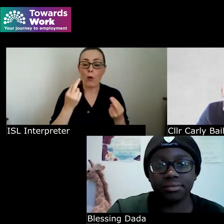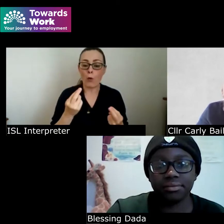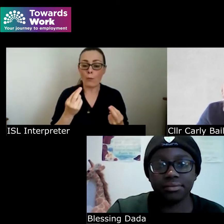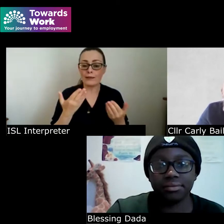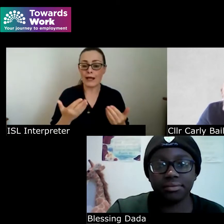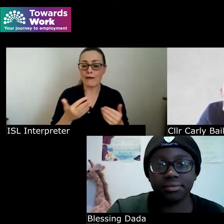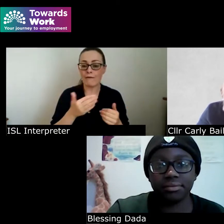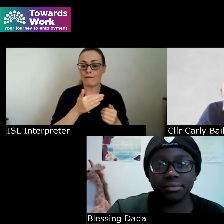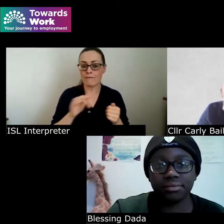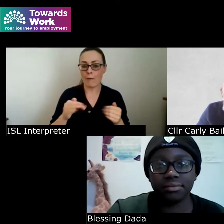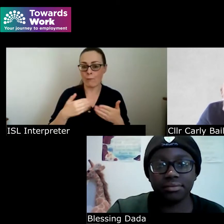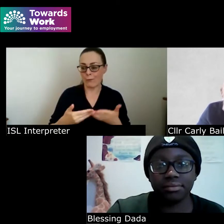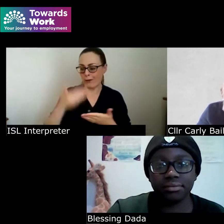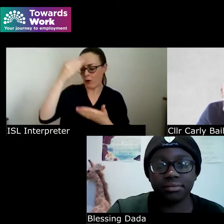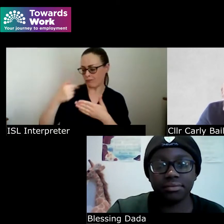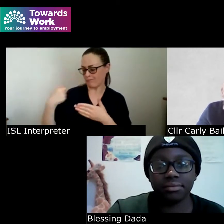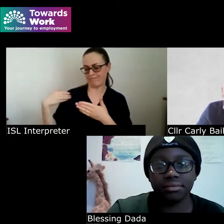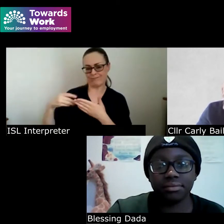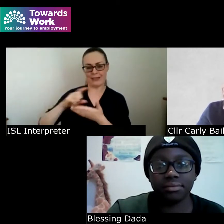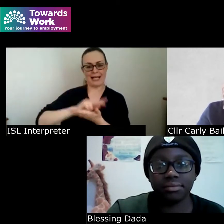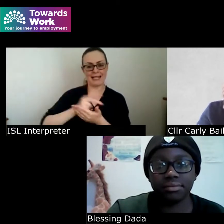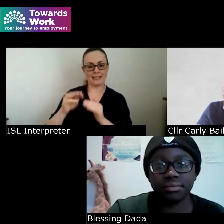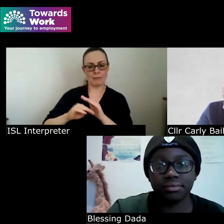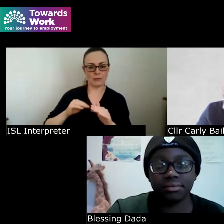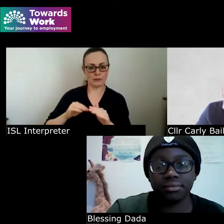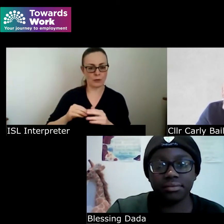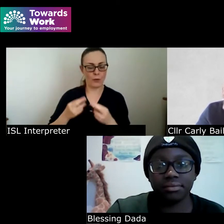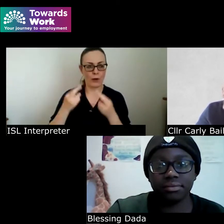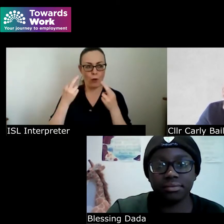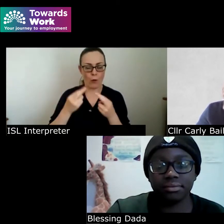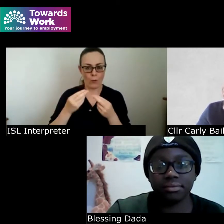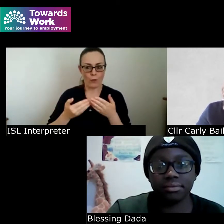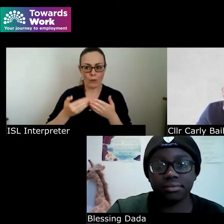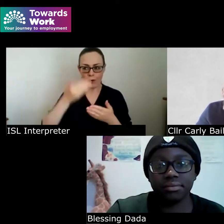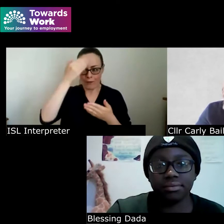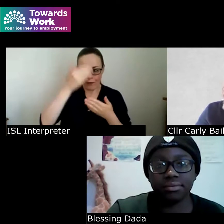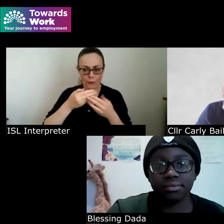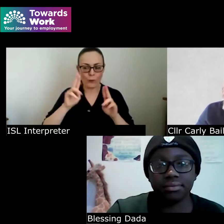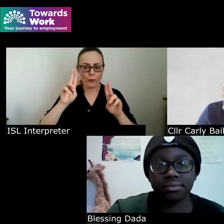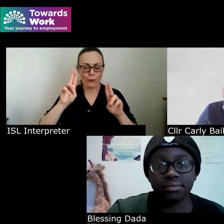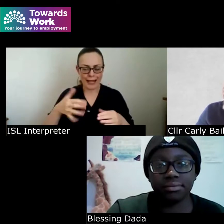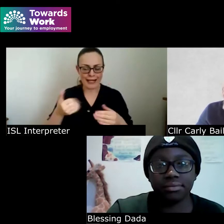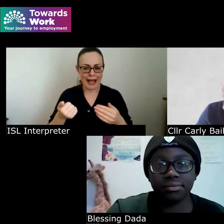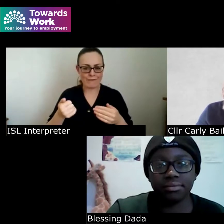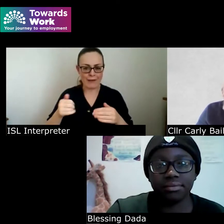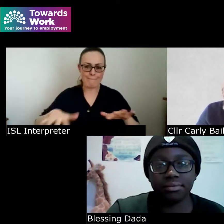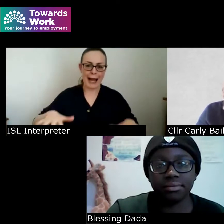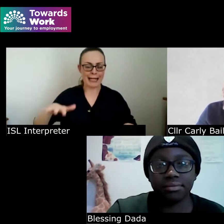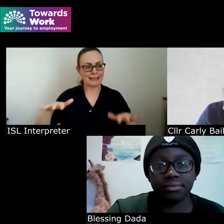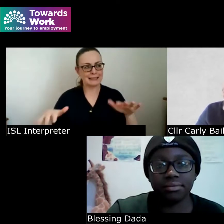18 months will be that actually there can be a balance bound whereby we can provide for education